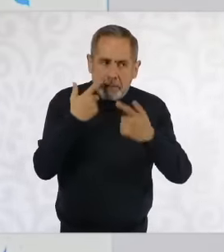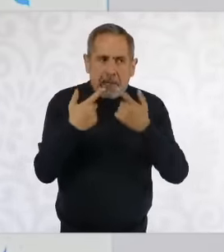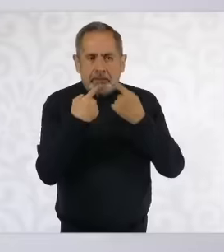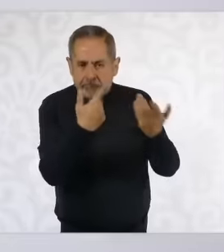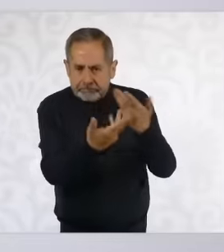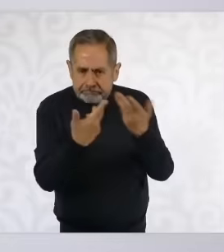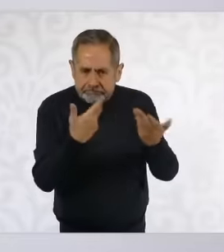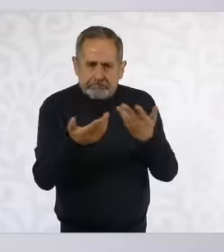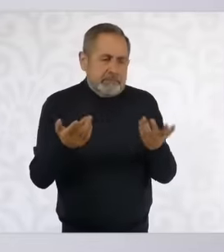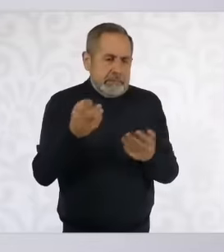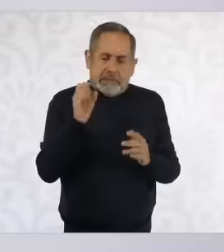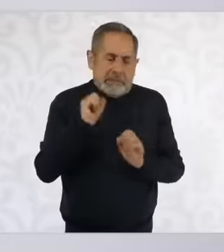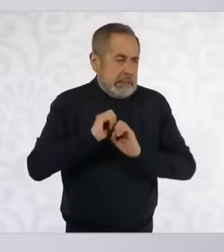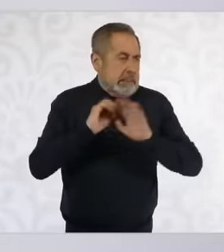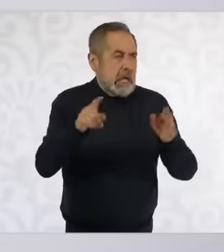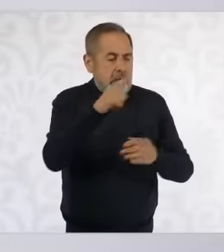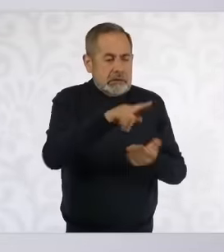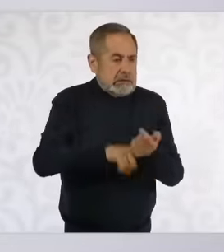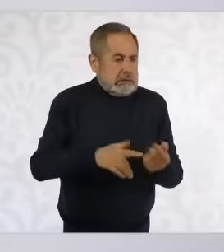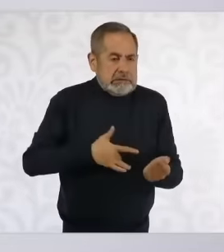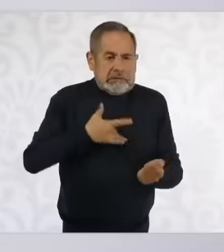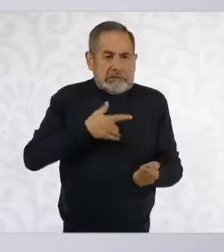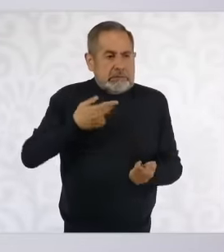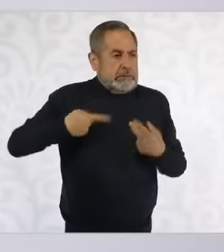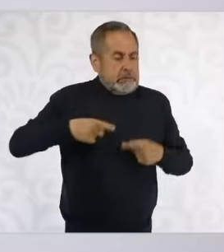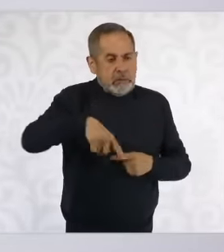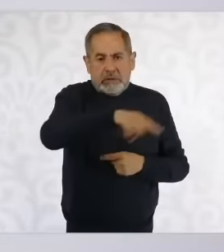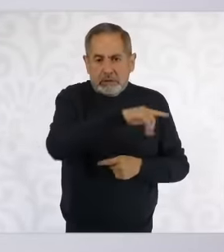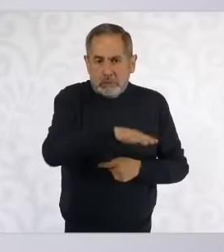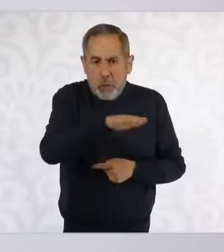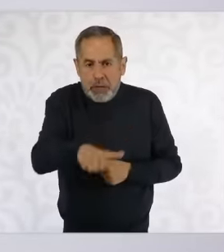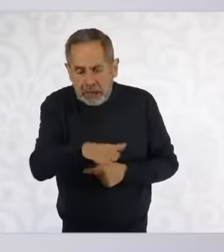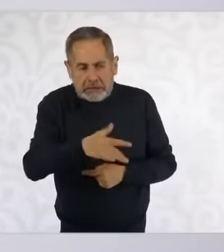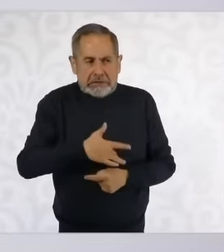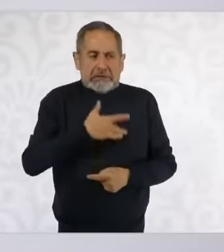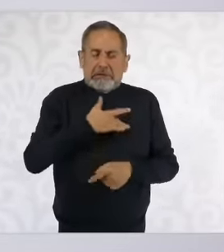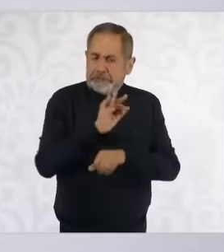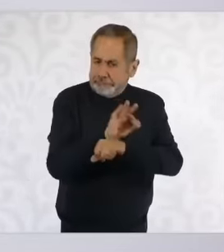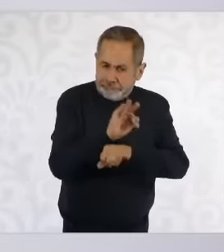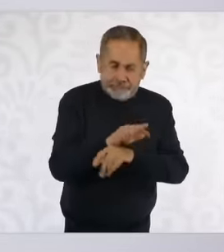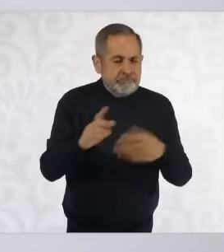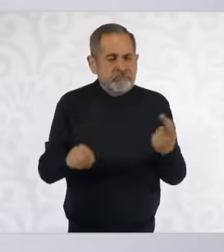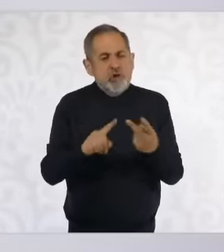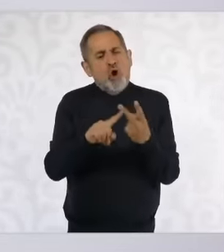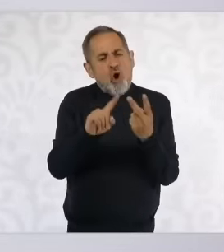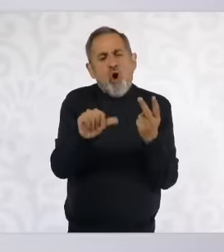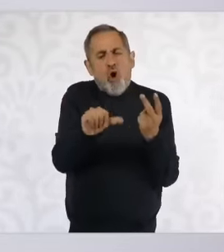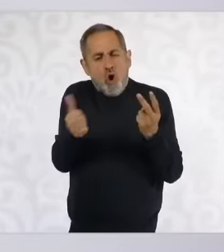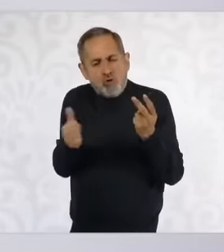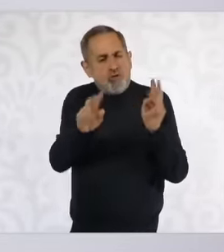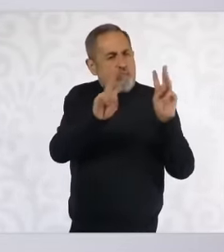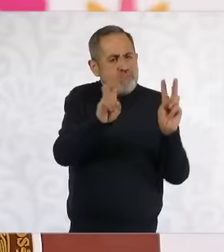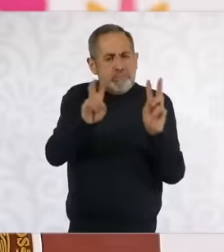humanitarian reasons uh I would say eh but also other issues that are important such as arms trafficking